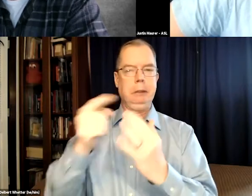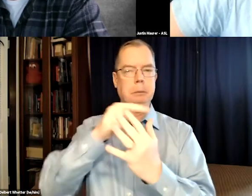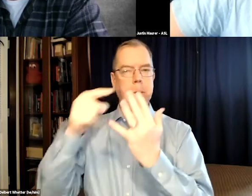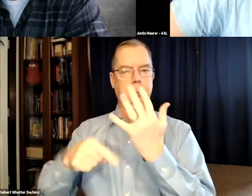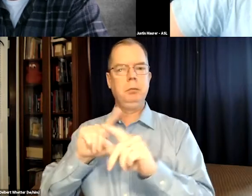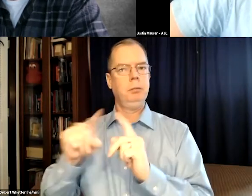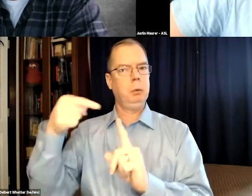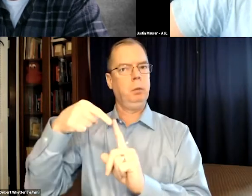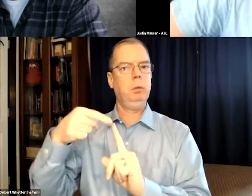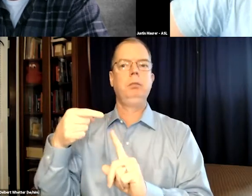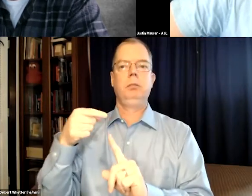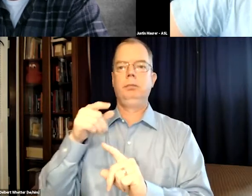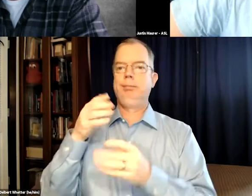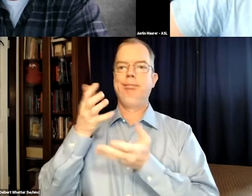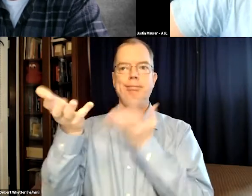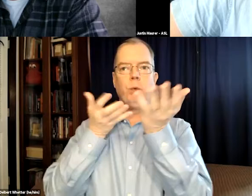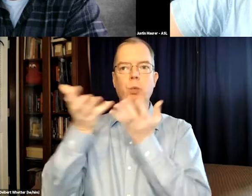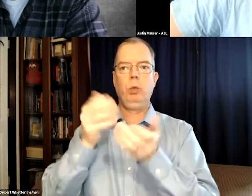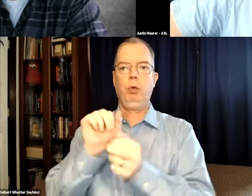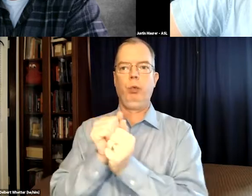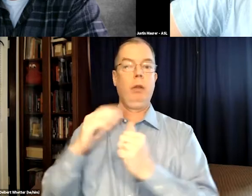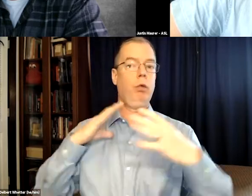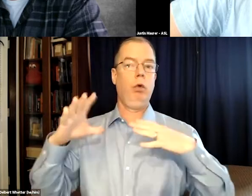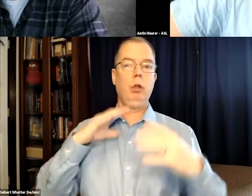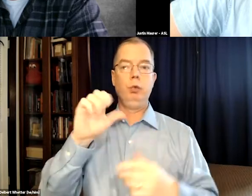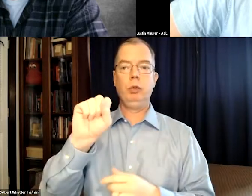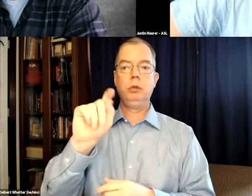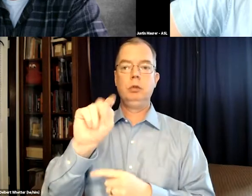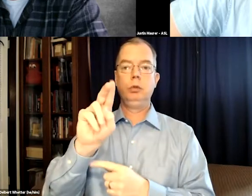And Respect Ability does many things, but their goal is to work